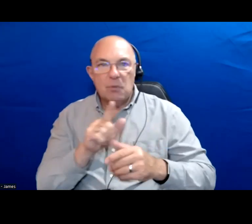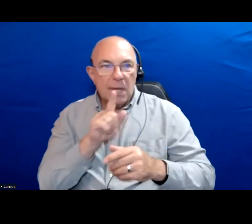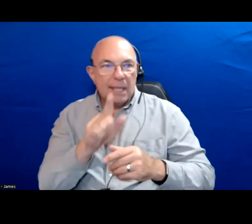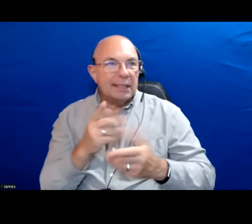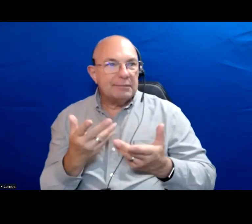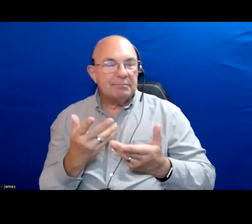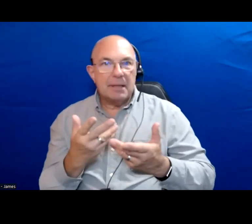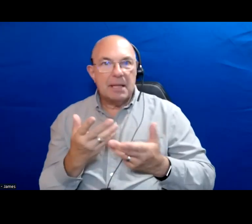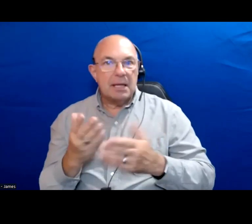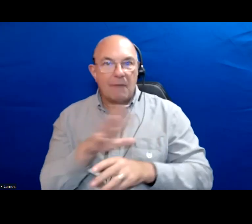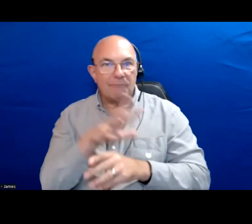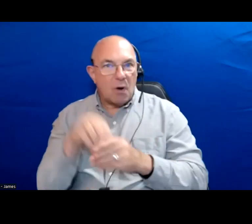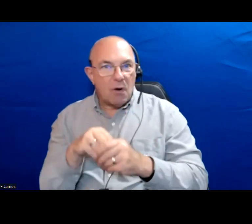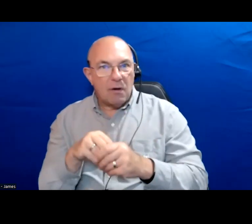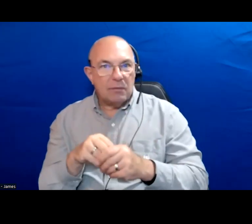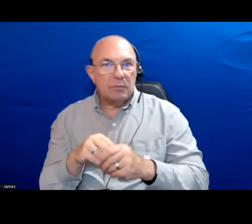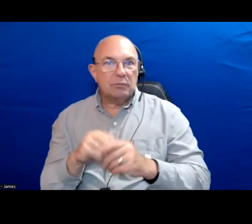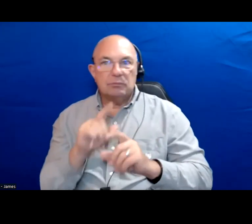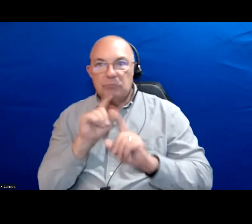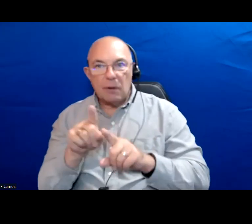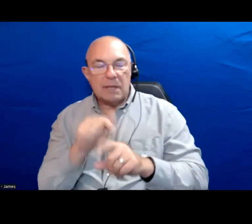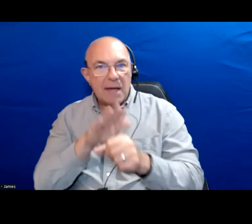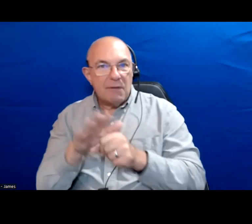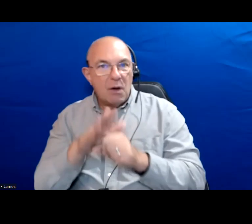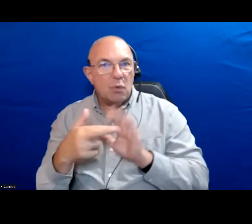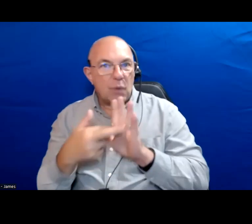necessarily part of like reported or represented in the mainstream media.